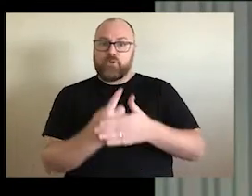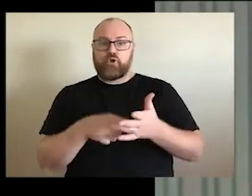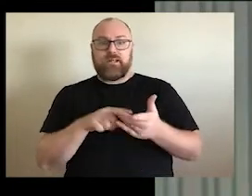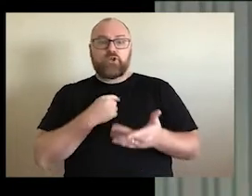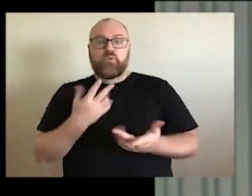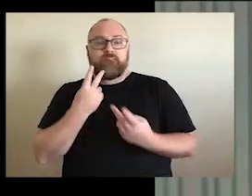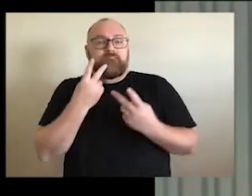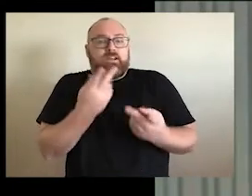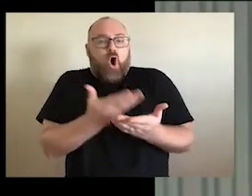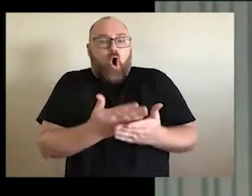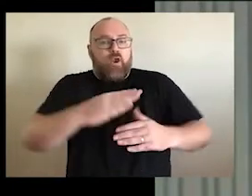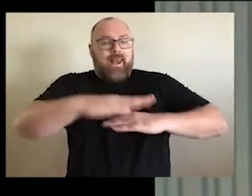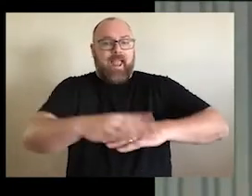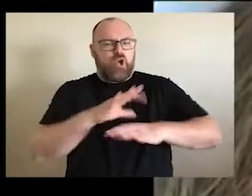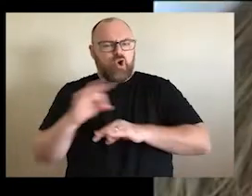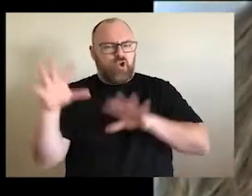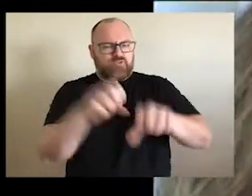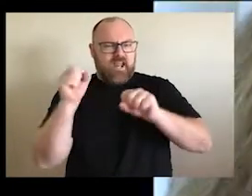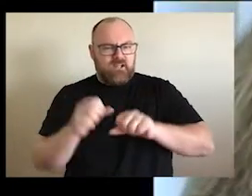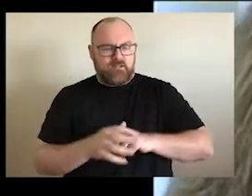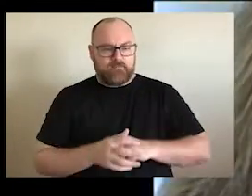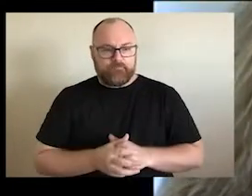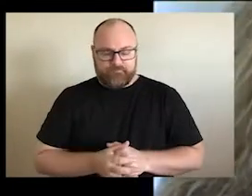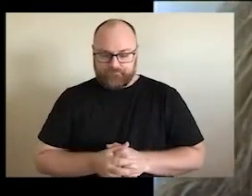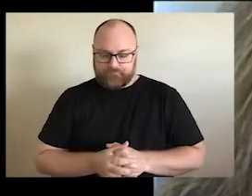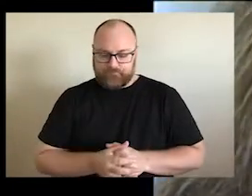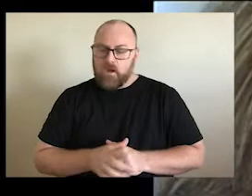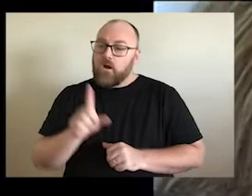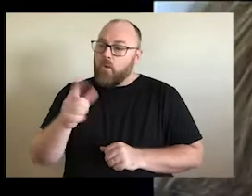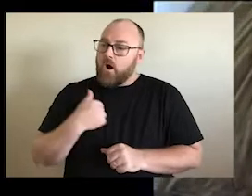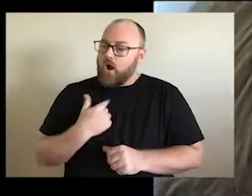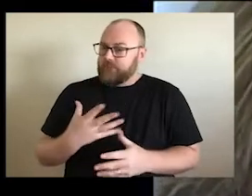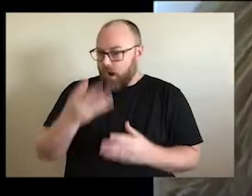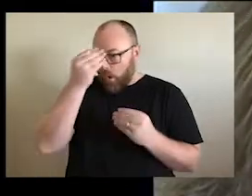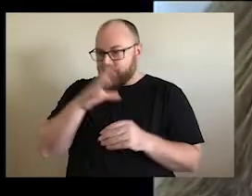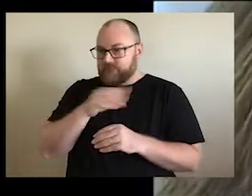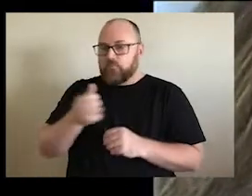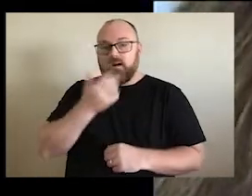not to take over it, one of the other. Things I've learned from Aborigines, is that their